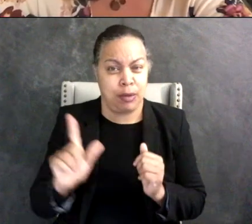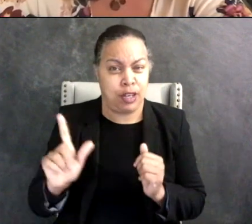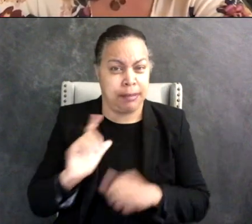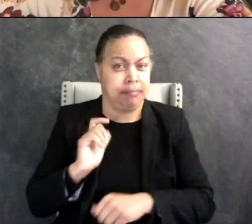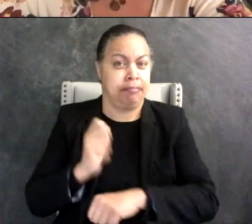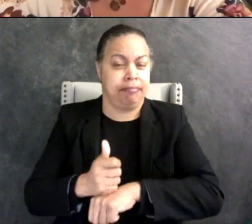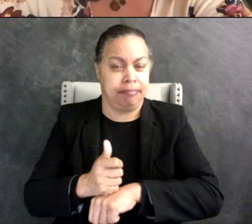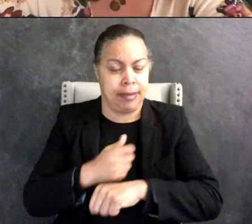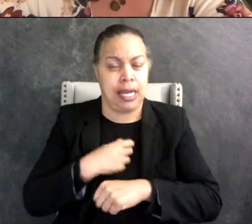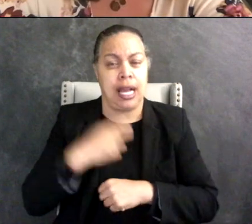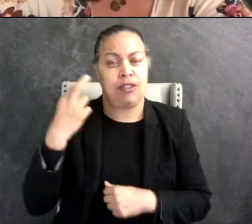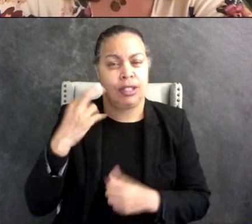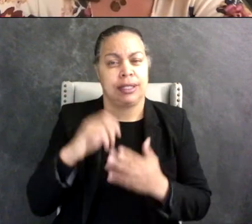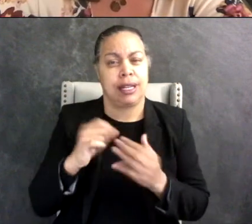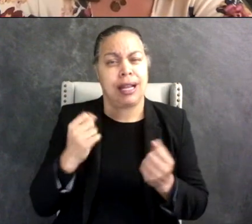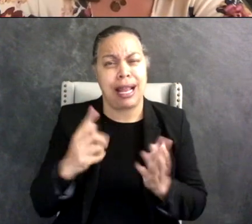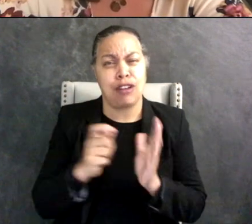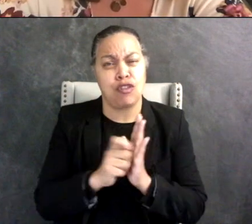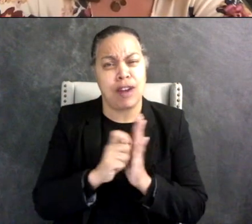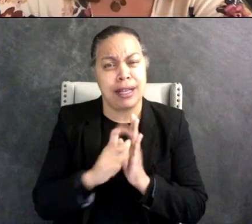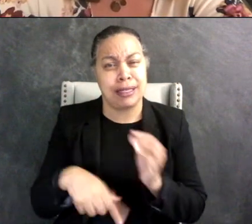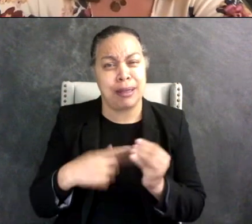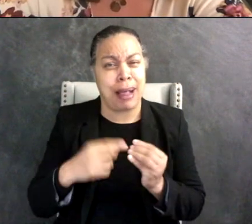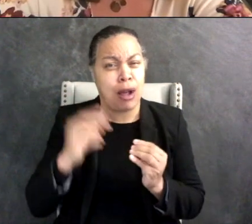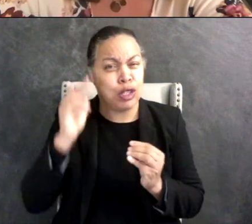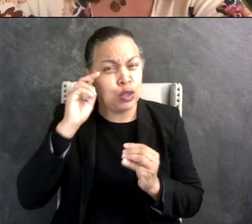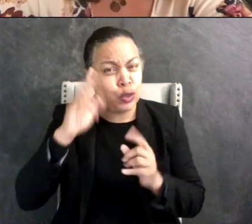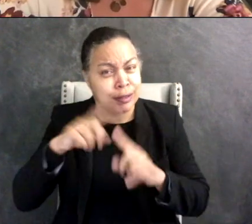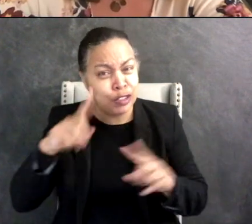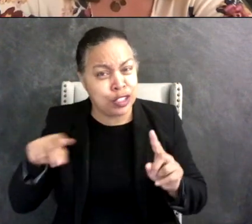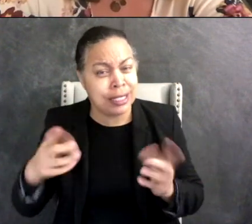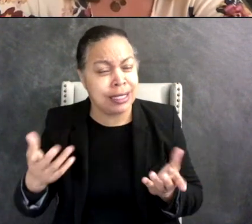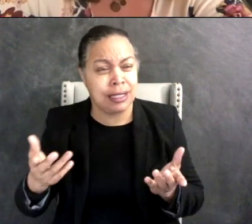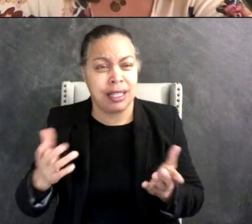lot of the writing about neurodiversity in the neurodiversity movement was very academic and